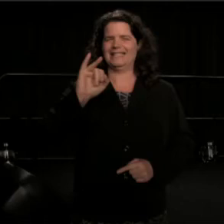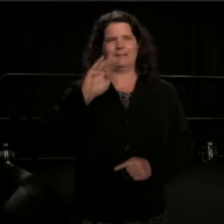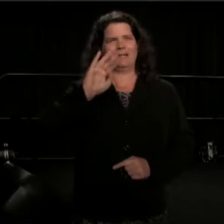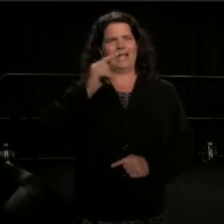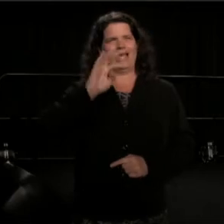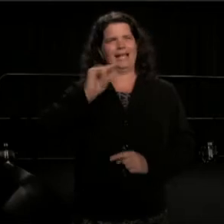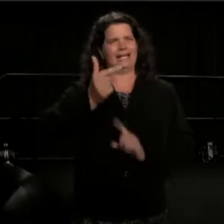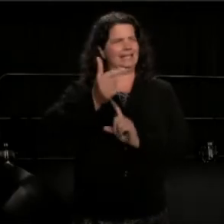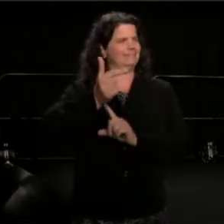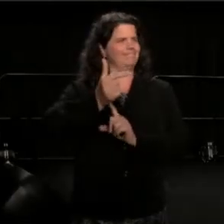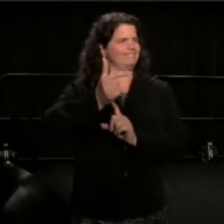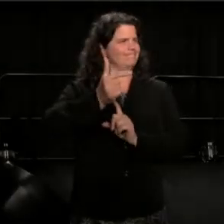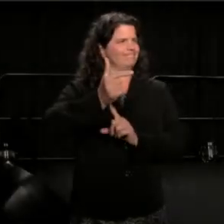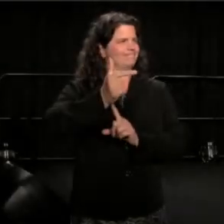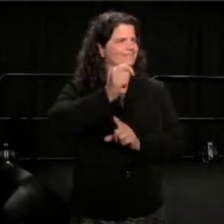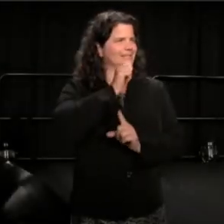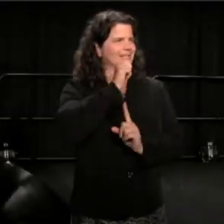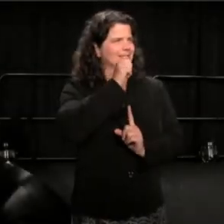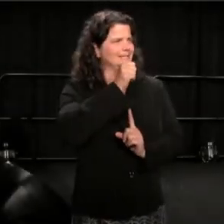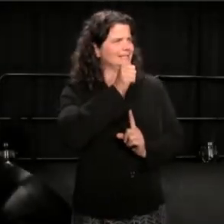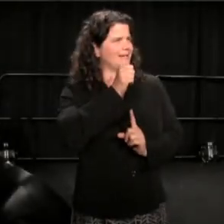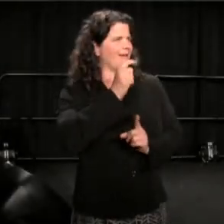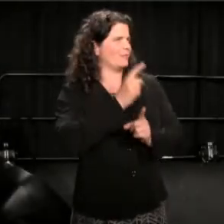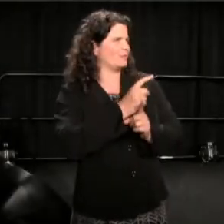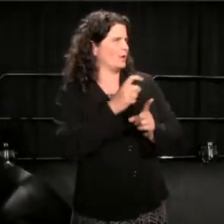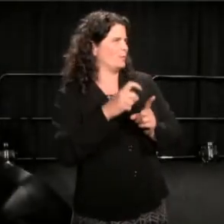I don't want to make myself seem real small,